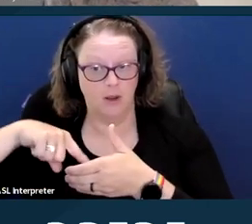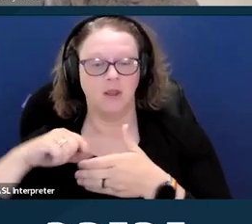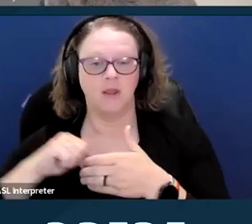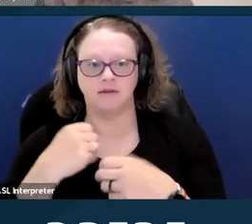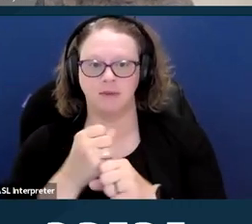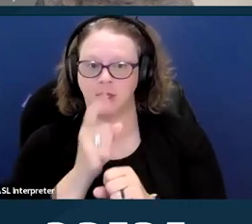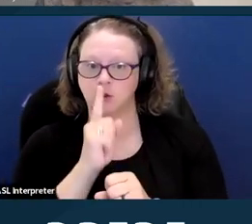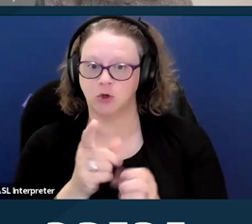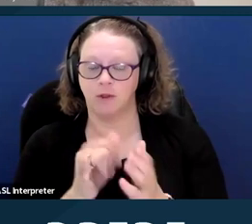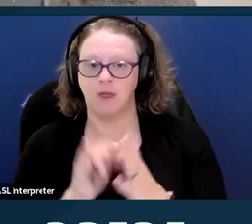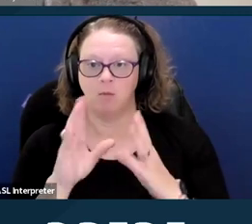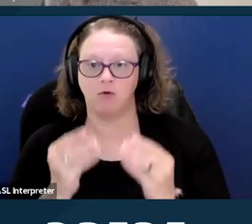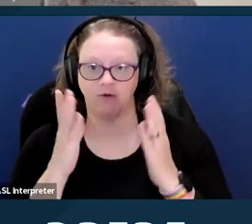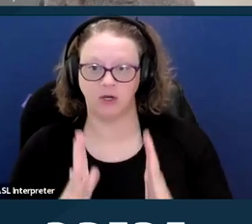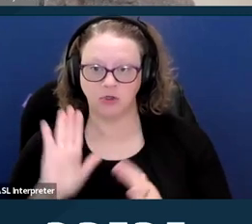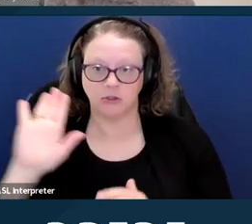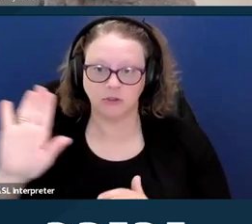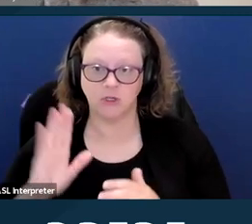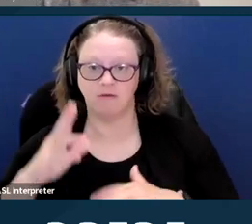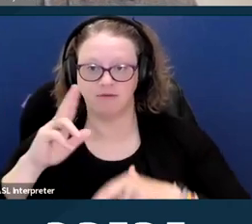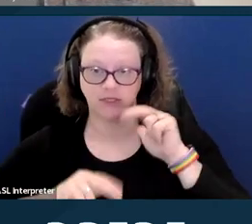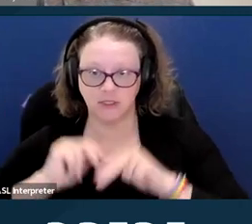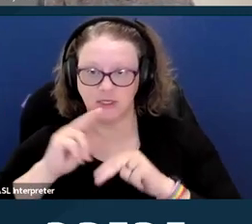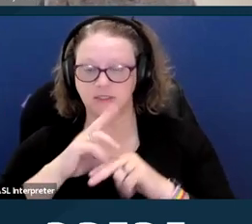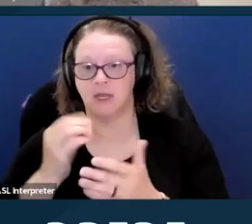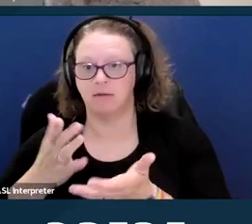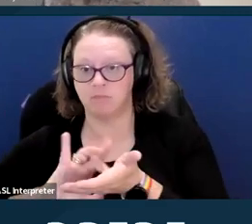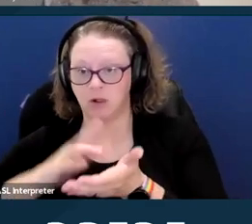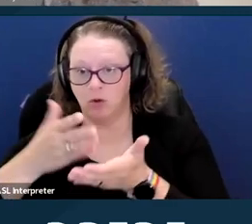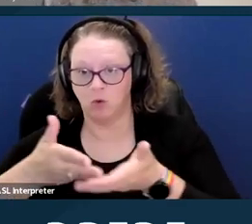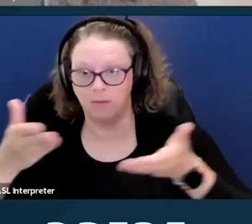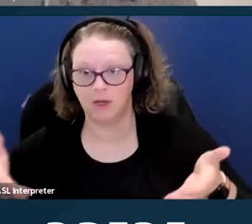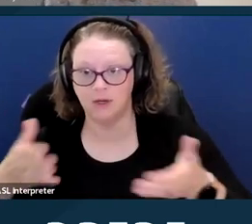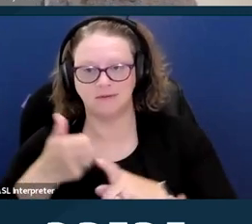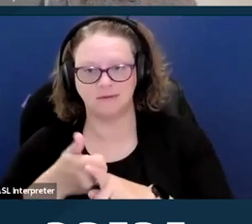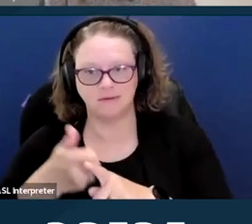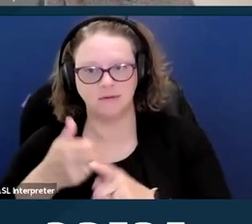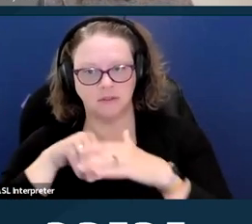and medical equipment are accessible. So the ADA and Section 504 require